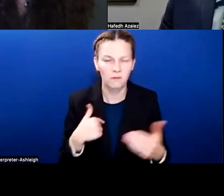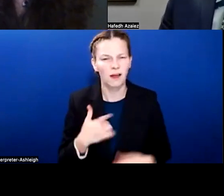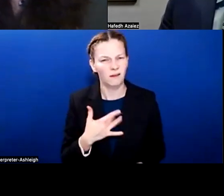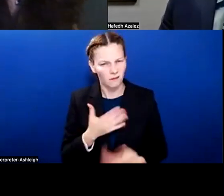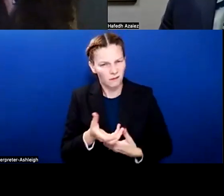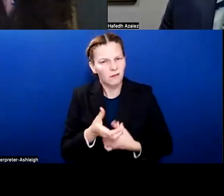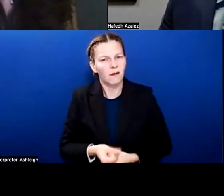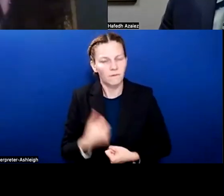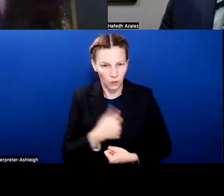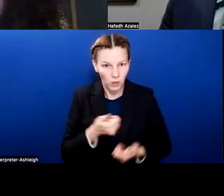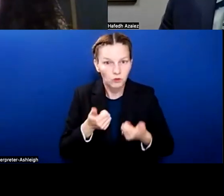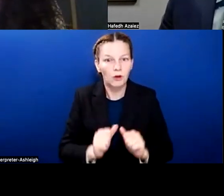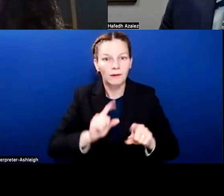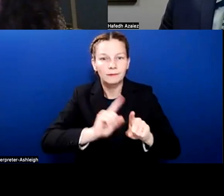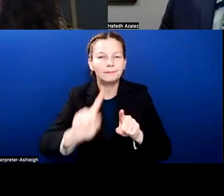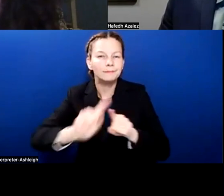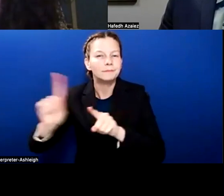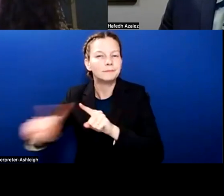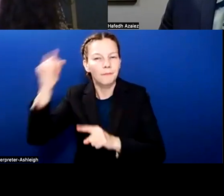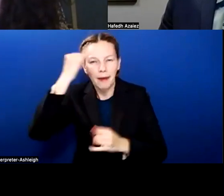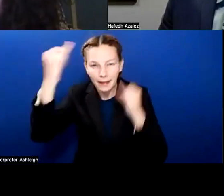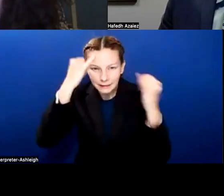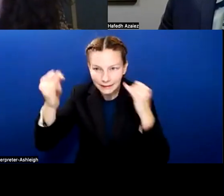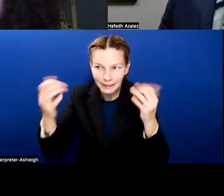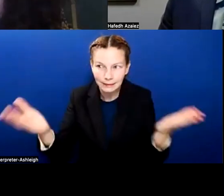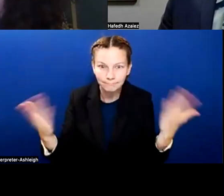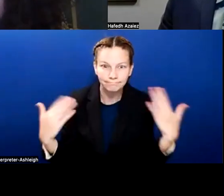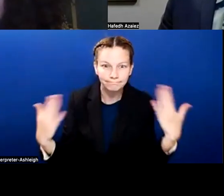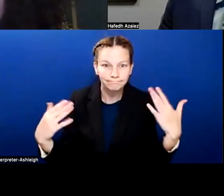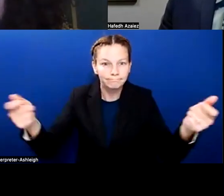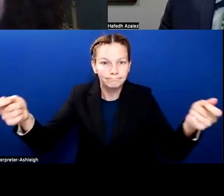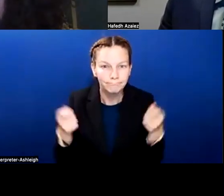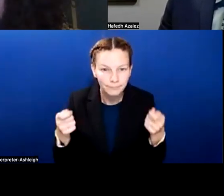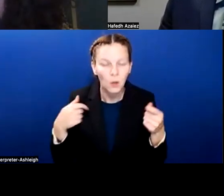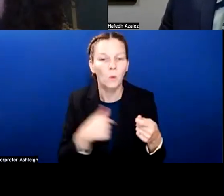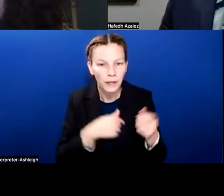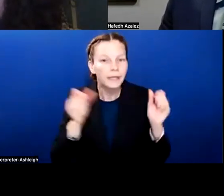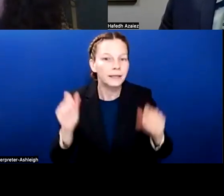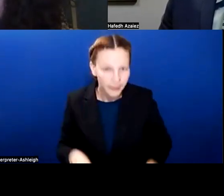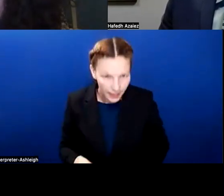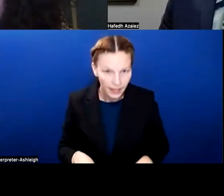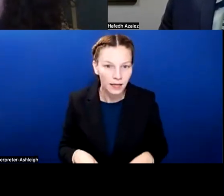that we'll have a lot more in our tool belt to be able to tackle staffing challenges this summer.